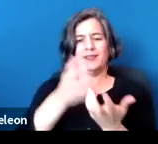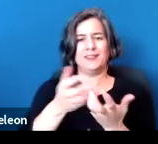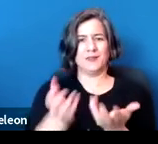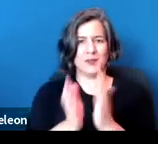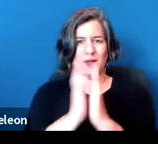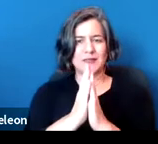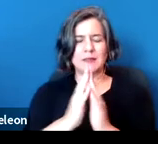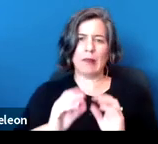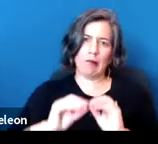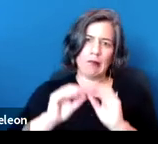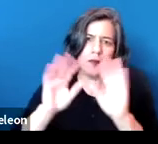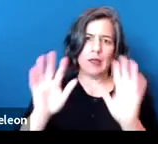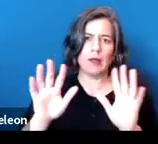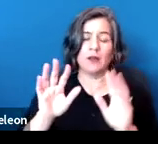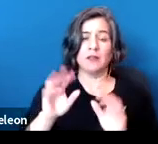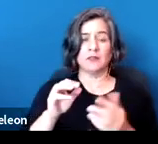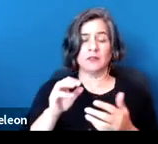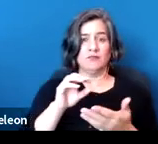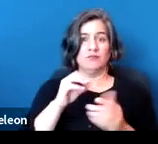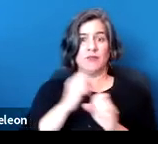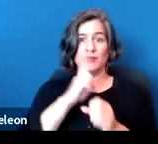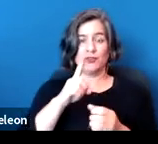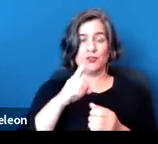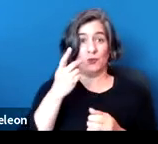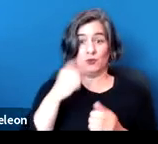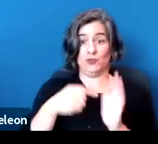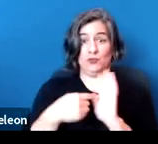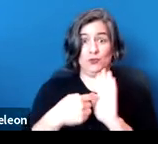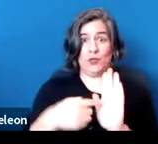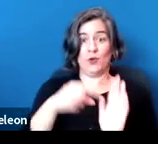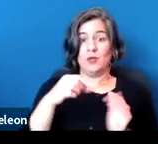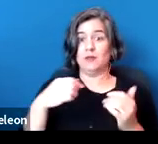about how the disability makes it challenging for the person